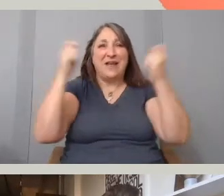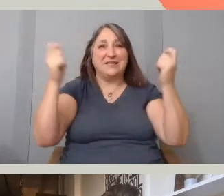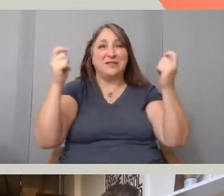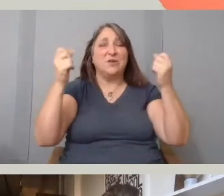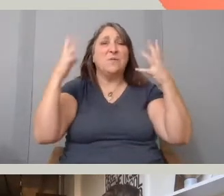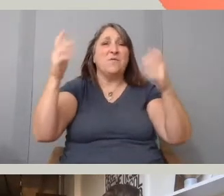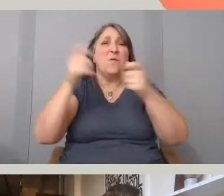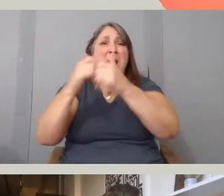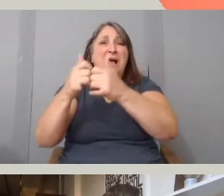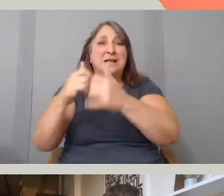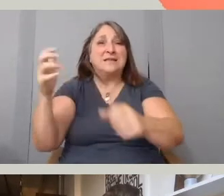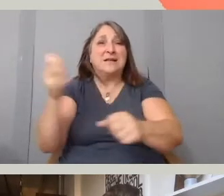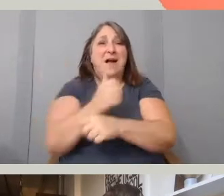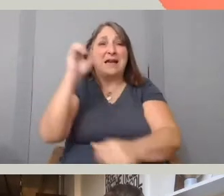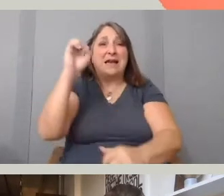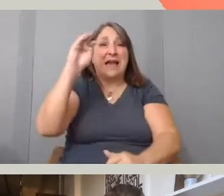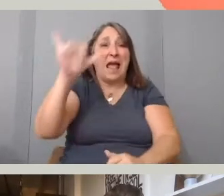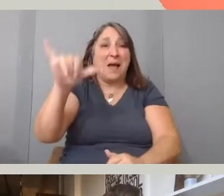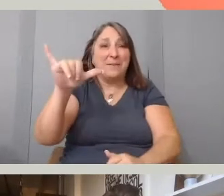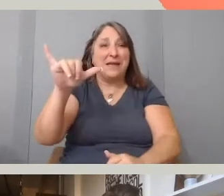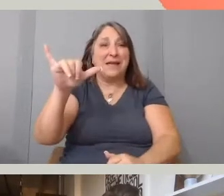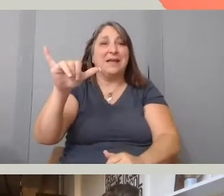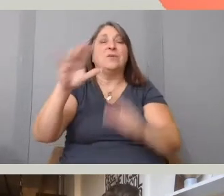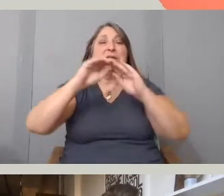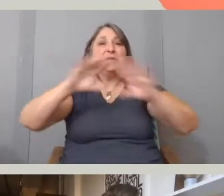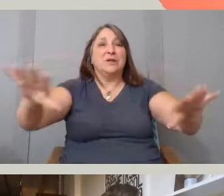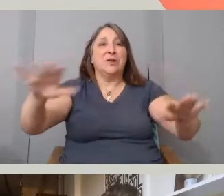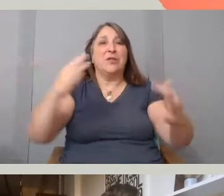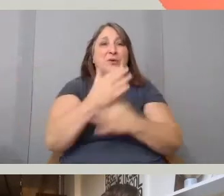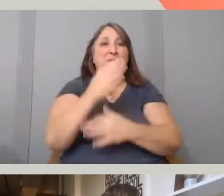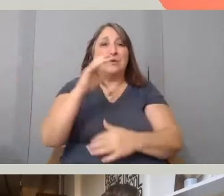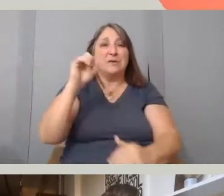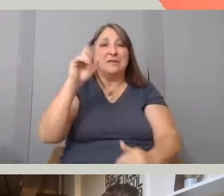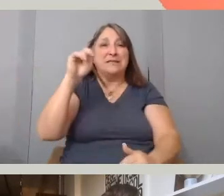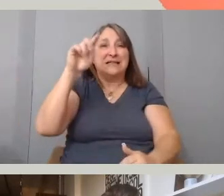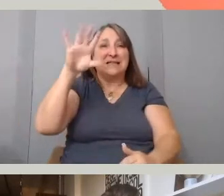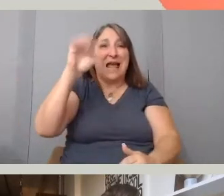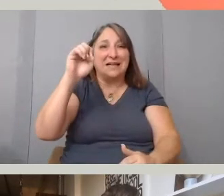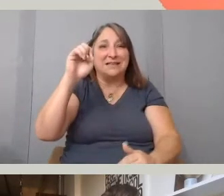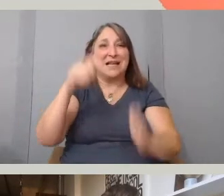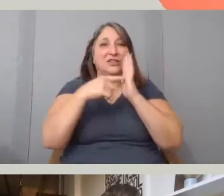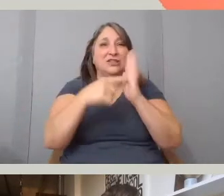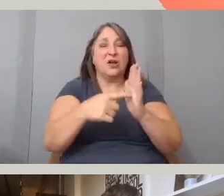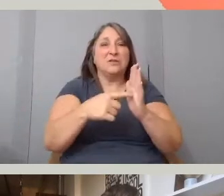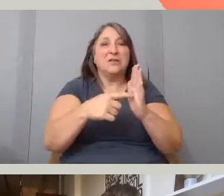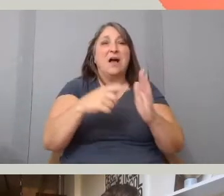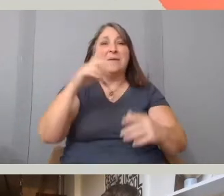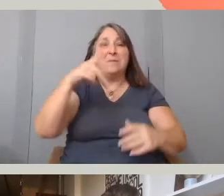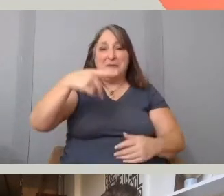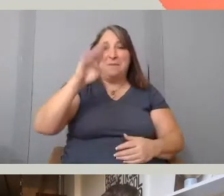through the Sundance Creative Distribution Fellowship and appeared on PBSs POV and Amazon Prime.